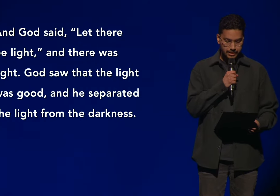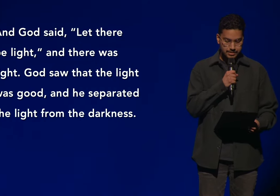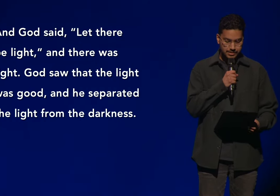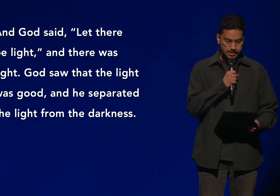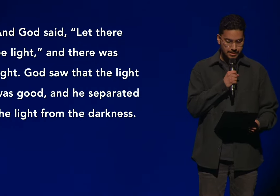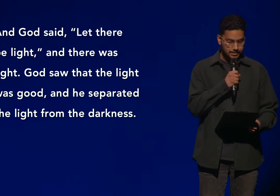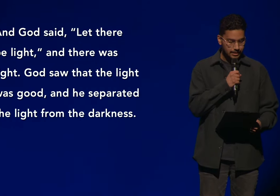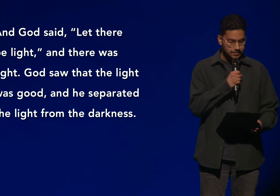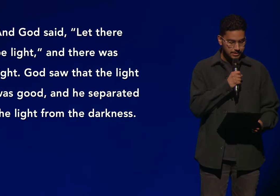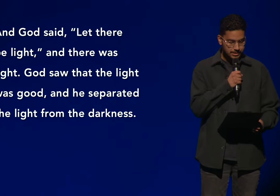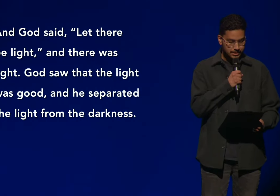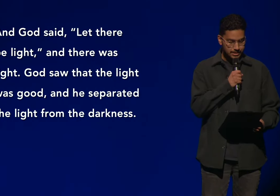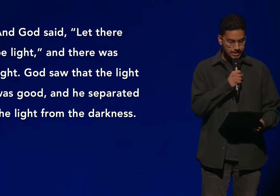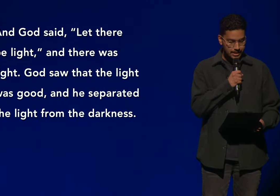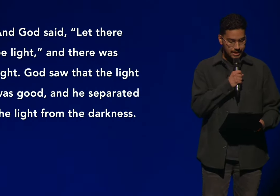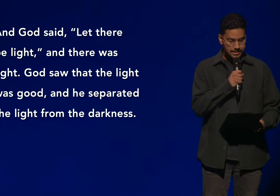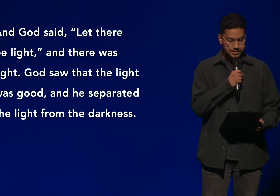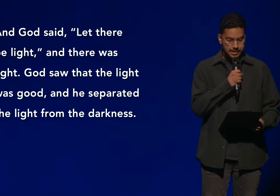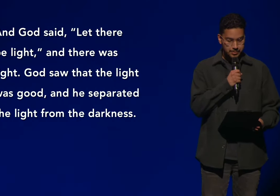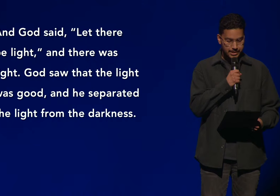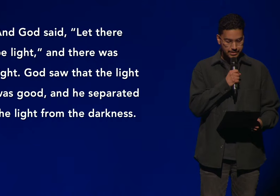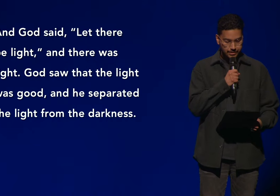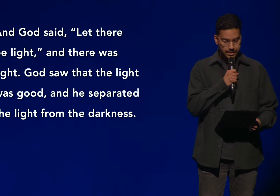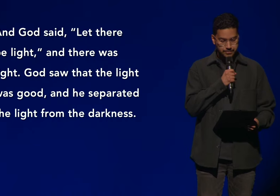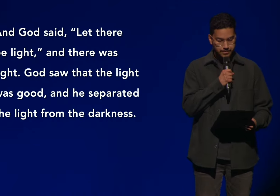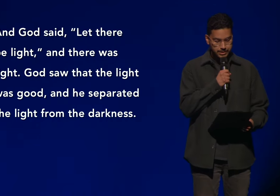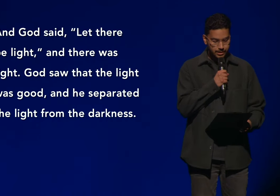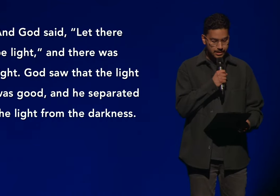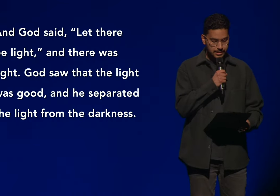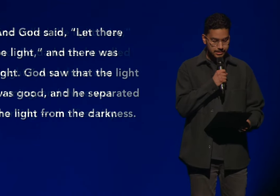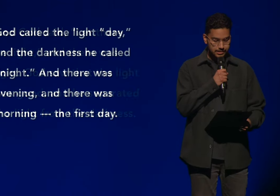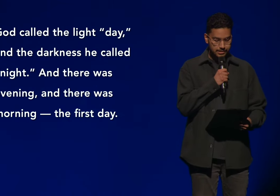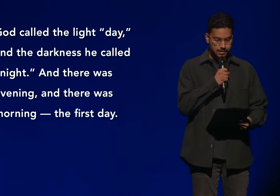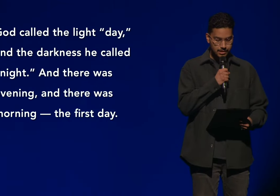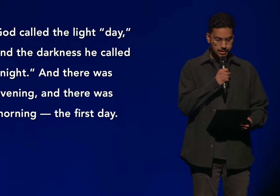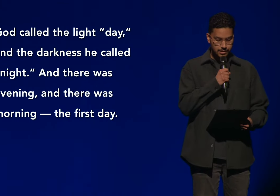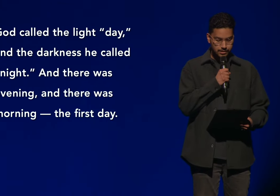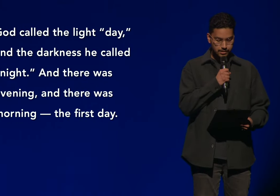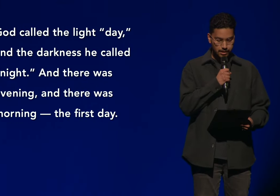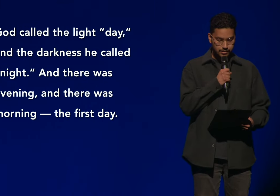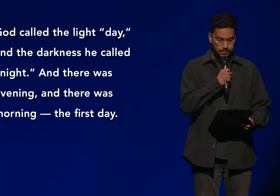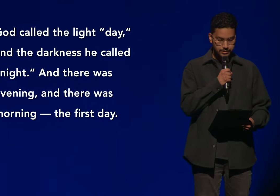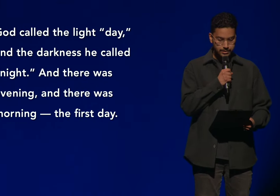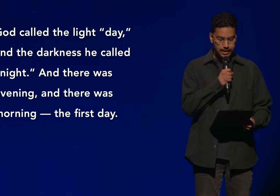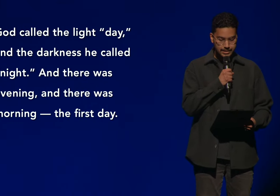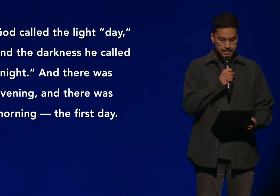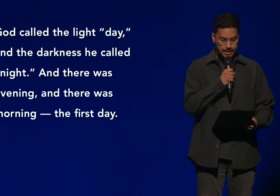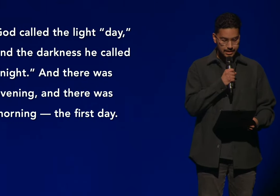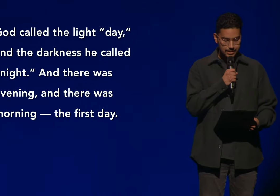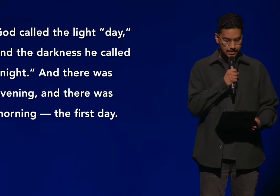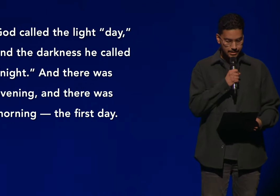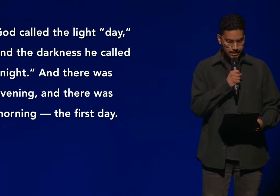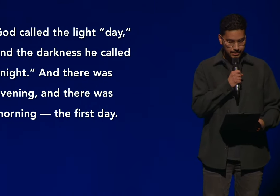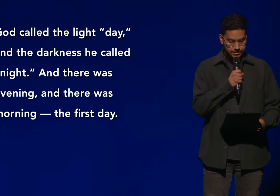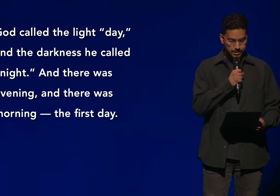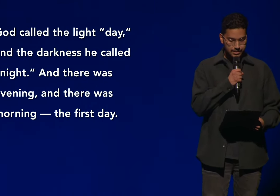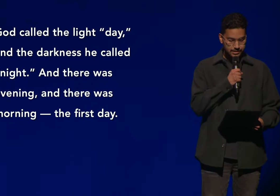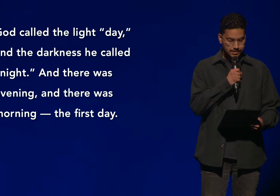God saw that the light was good. And he separated the light from the darkness. God called the light day and the darkness.